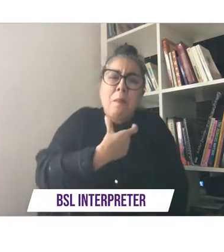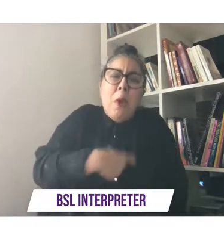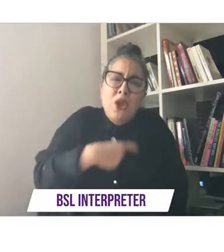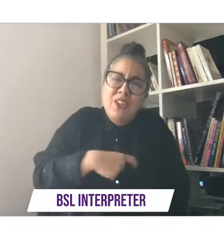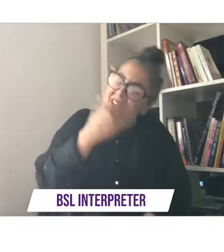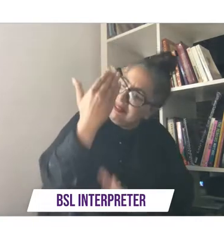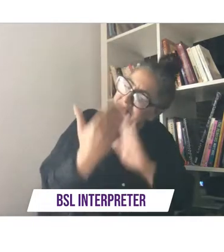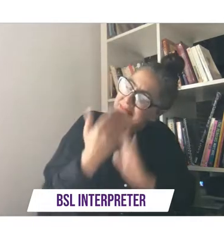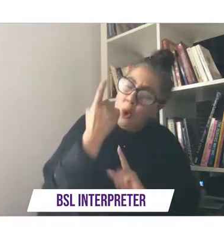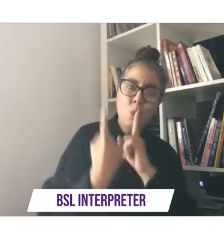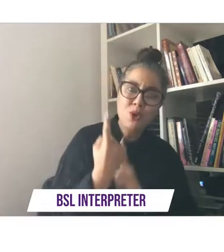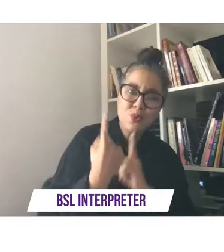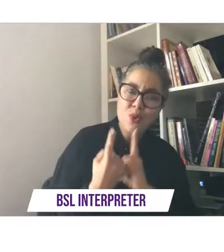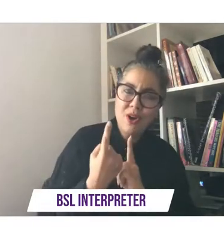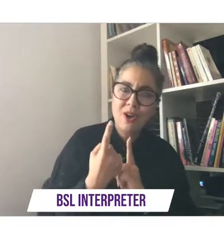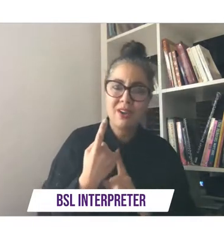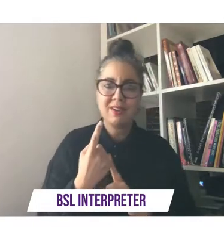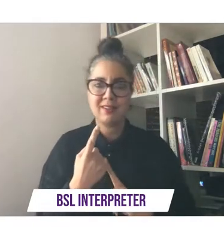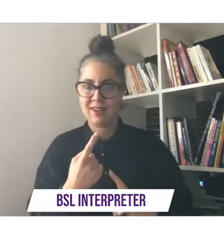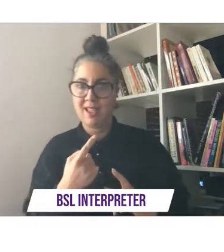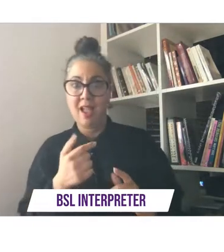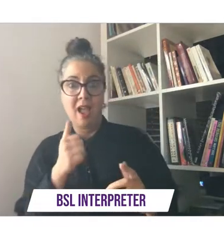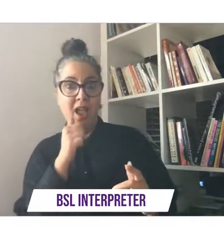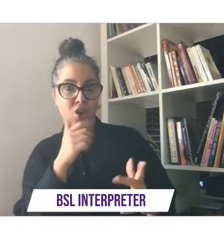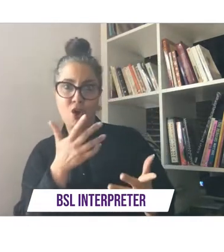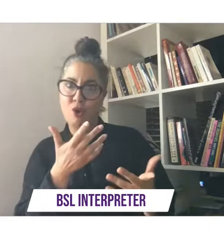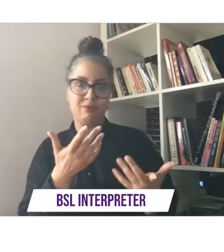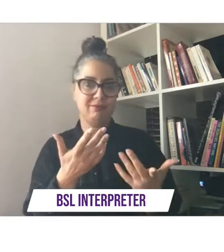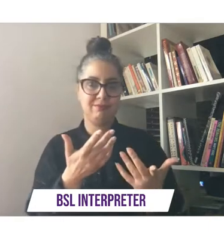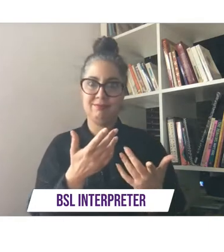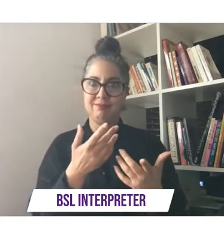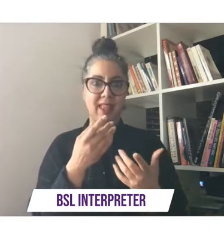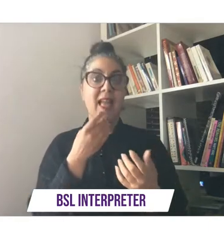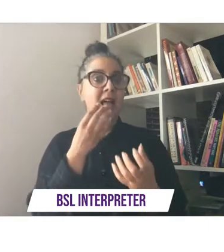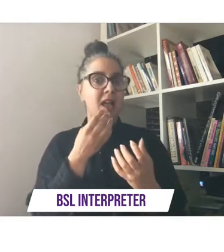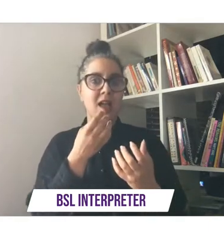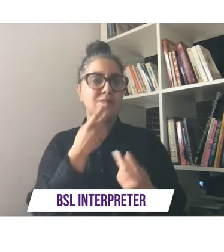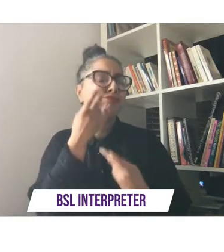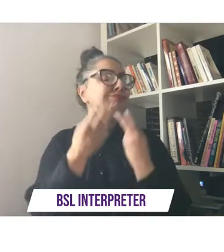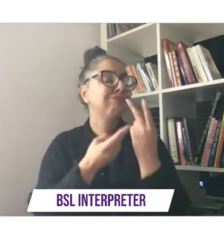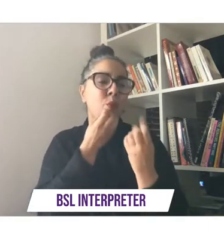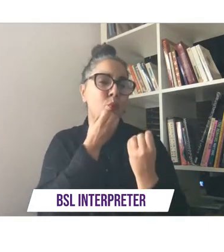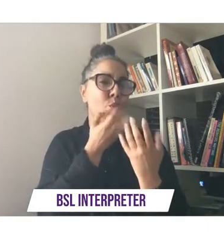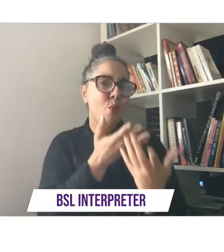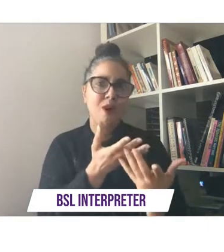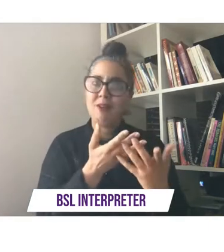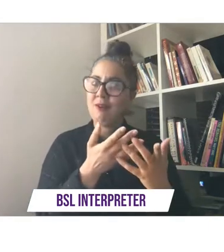in cressida cowell's writing shed and seeing all her wonderful illustrations close up in a moment